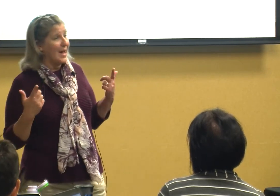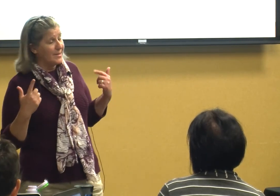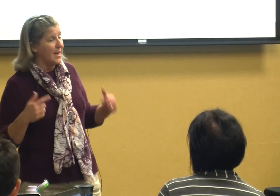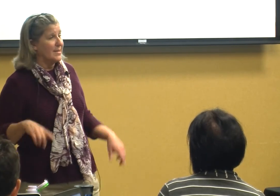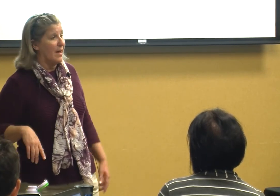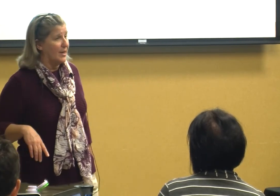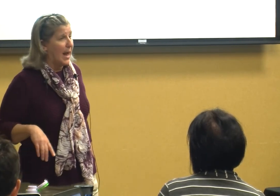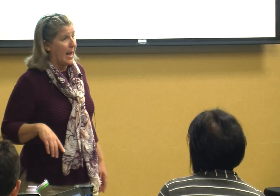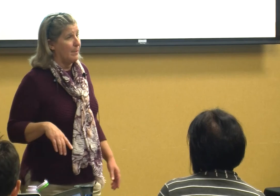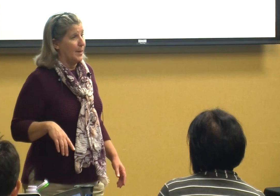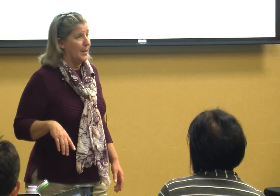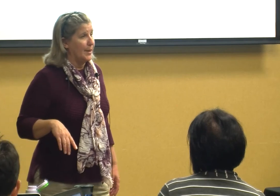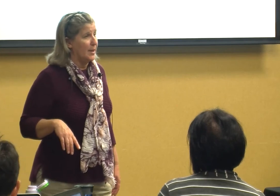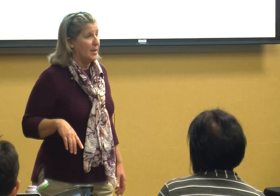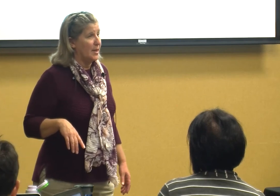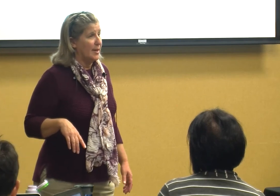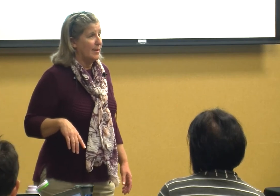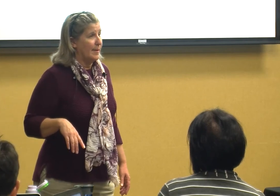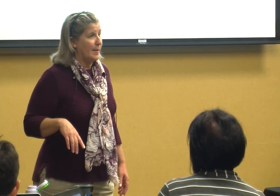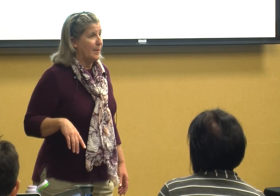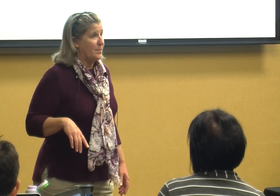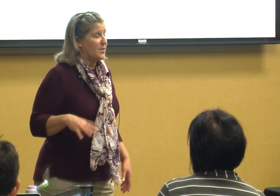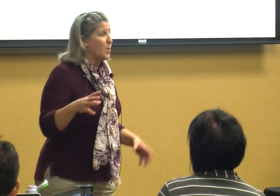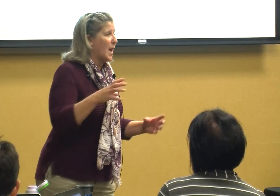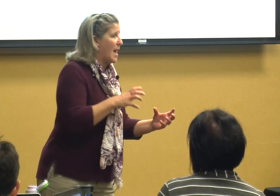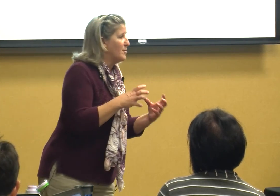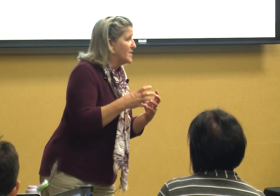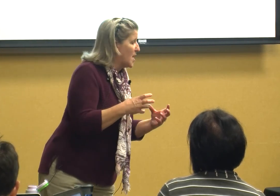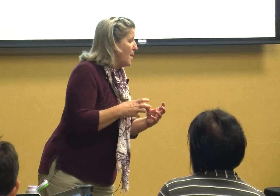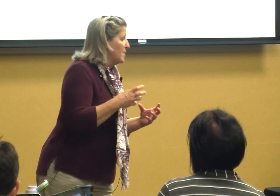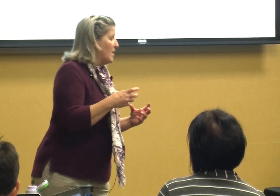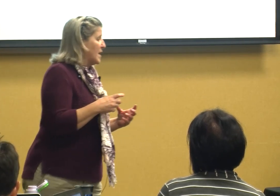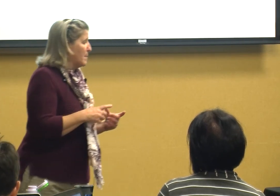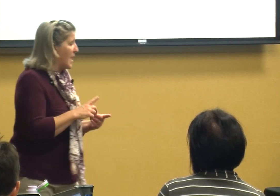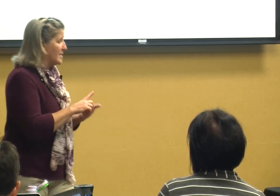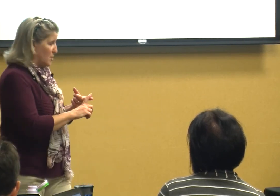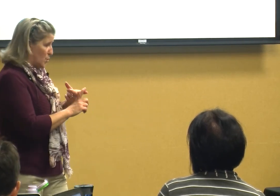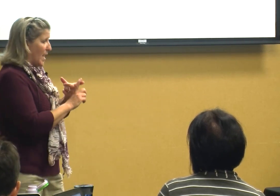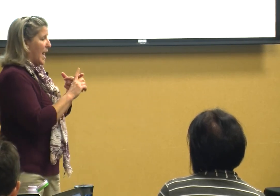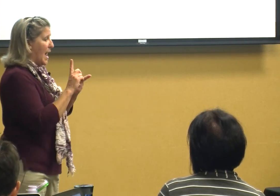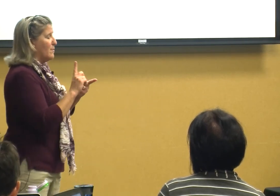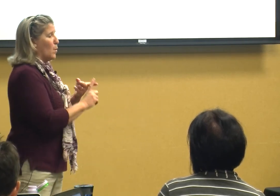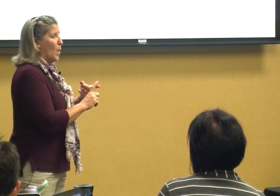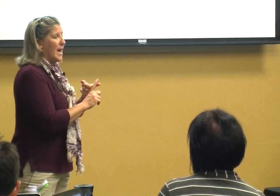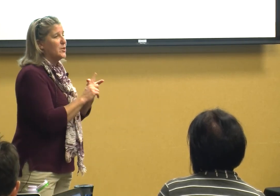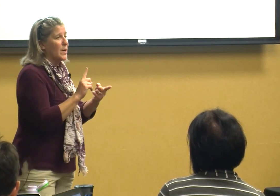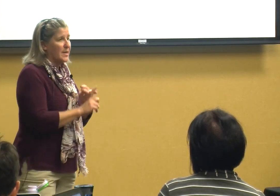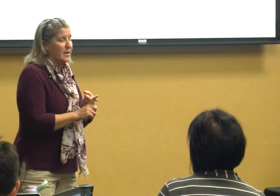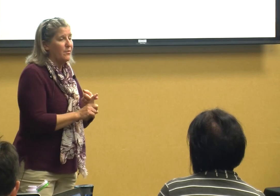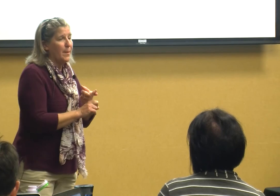does have a name so we have to stop and think about do they have a way to identify people